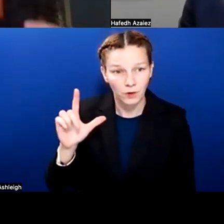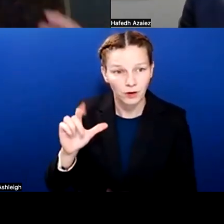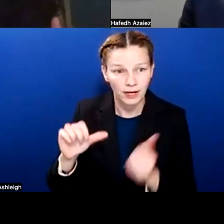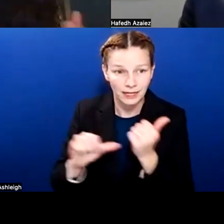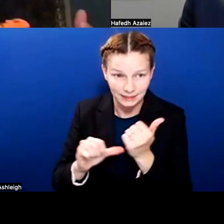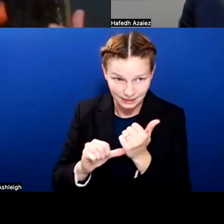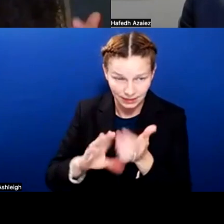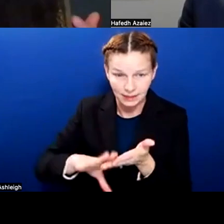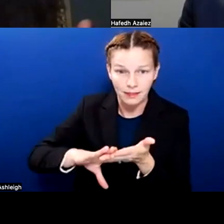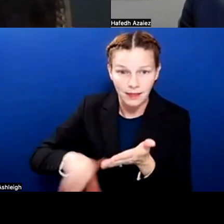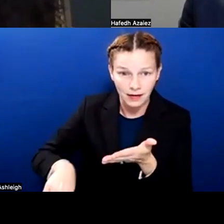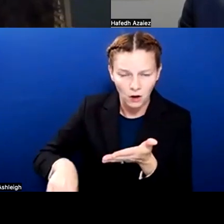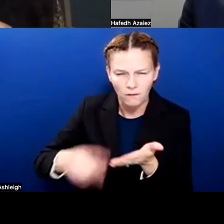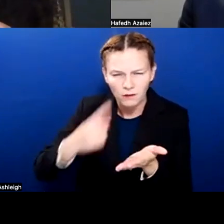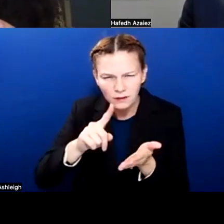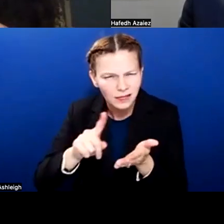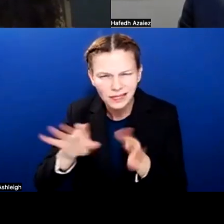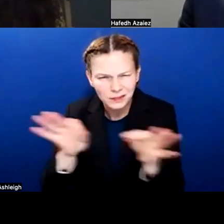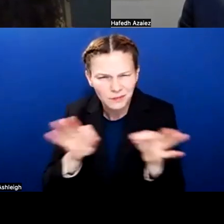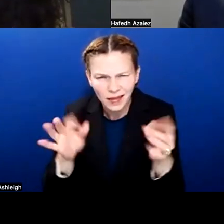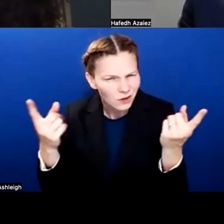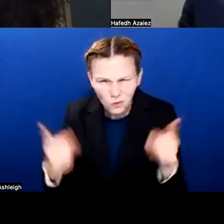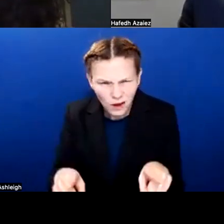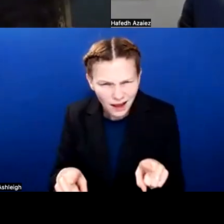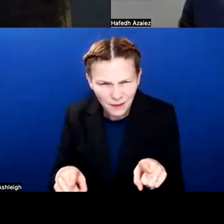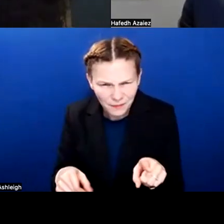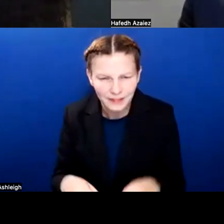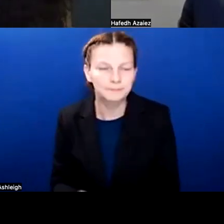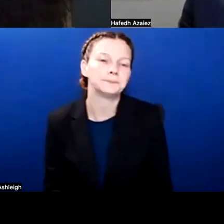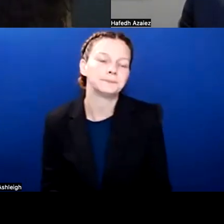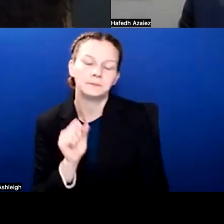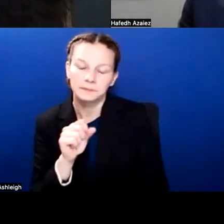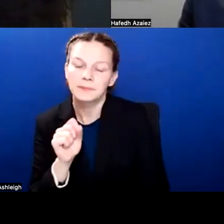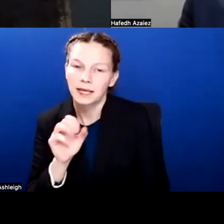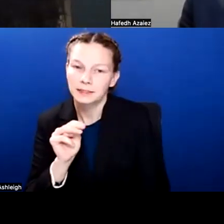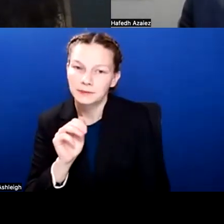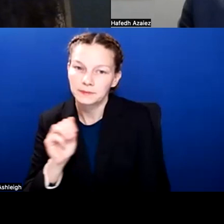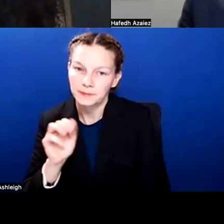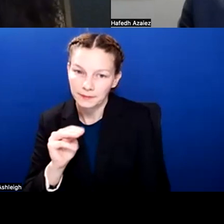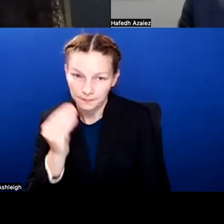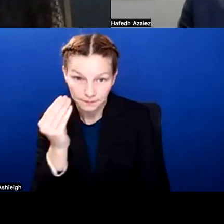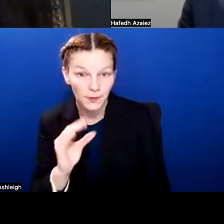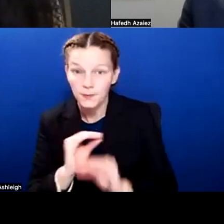Can you explain what is happening with that? Yes, ma'am. So no employee is being laid off. Okay?